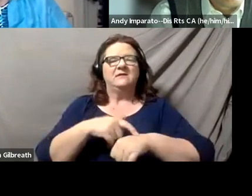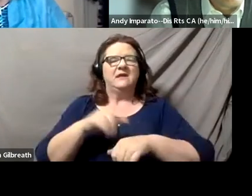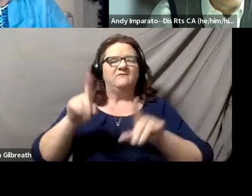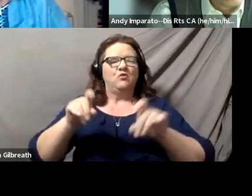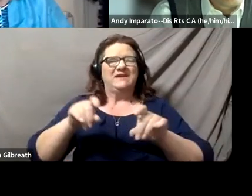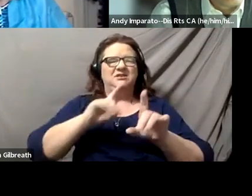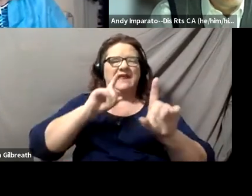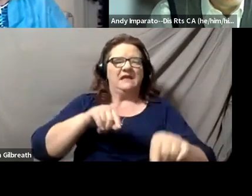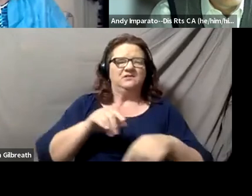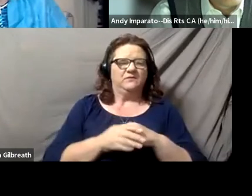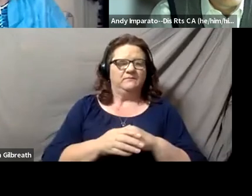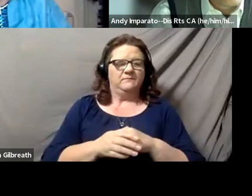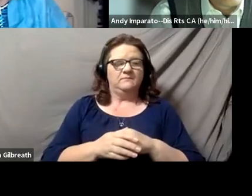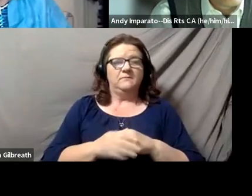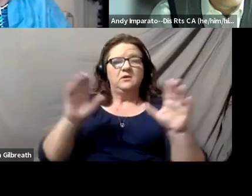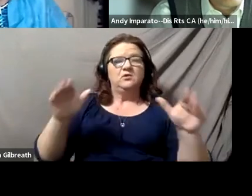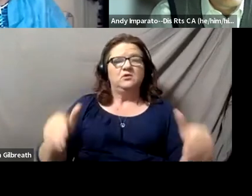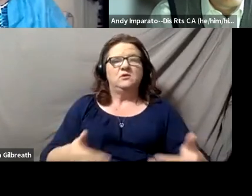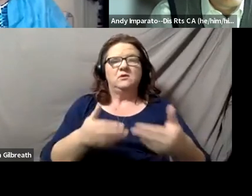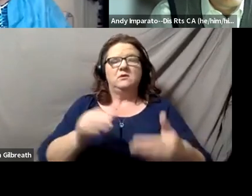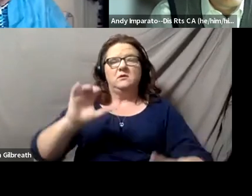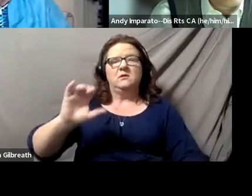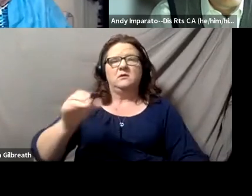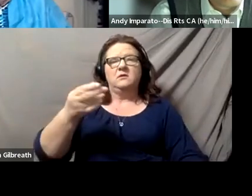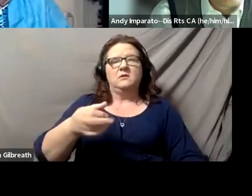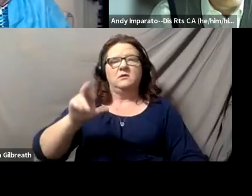and I would like to introduce Cherisse Watts and Pia Palomo.